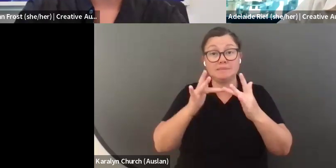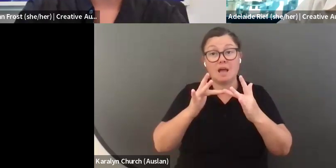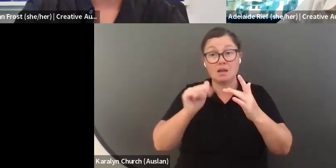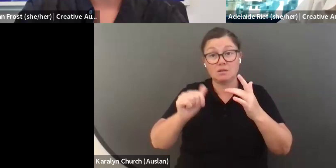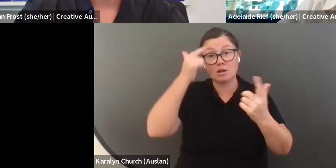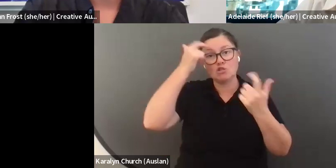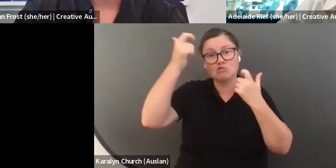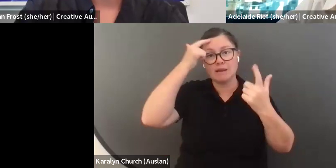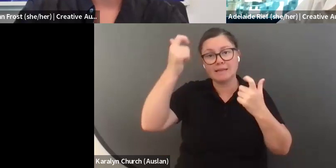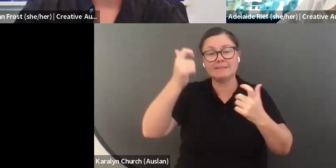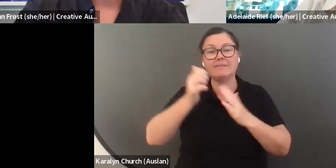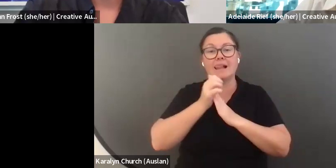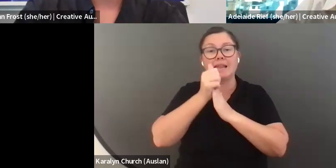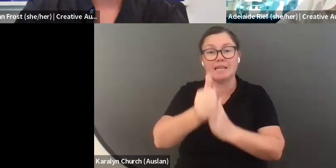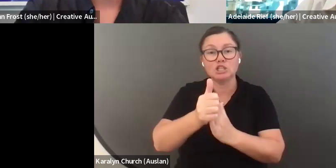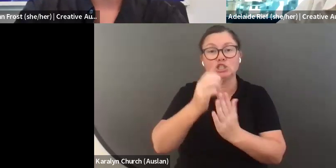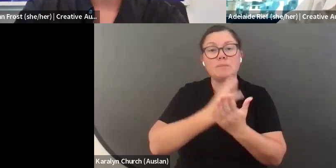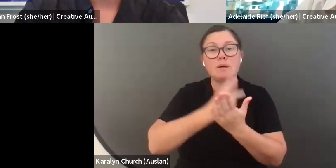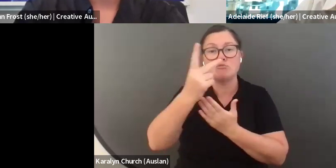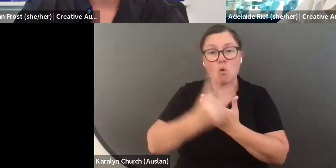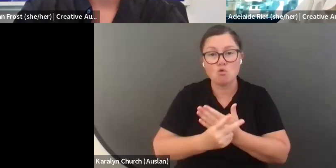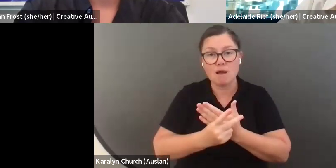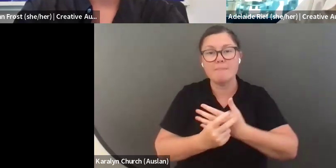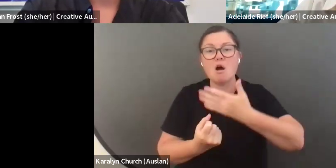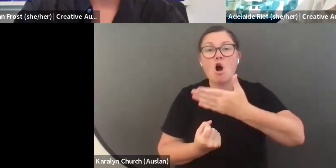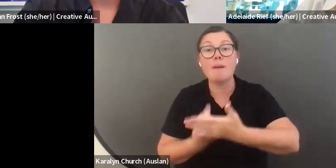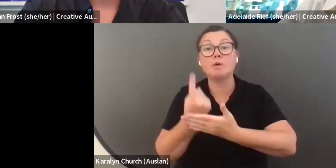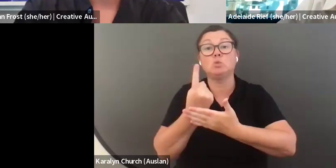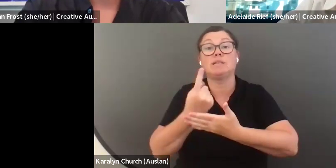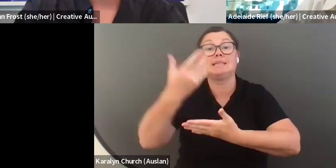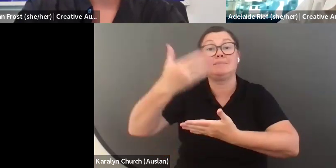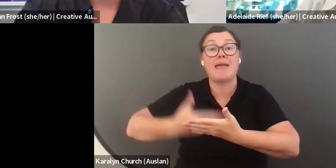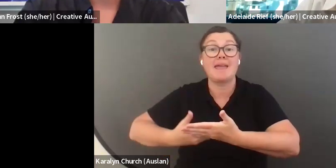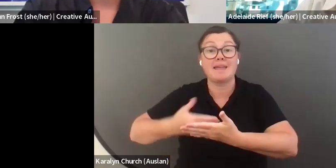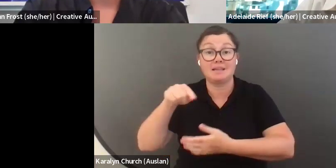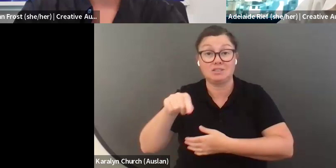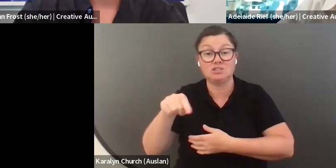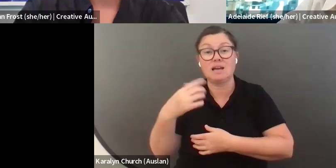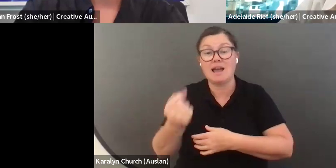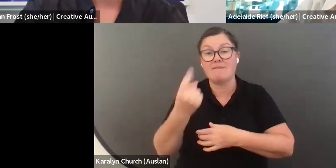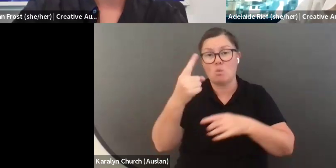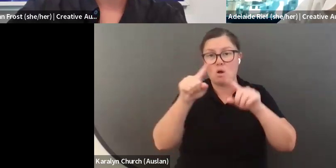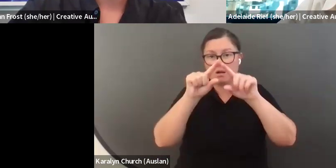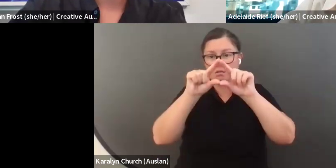creative leadership program page.